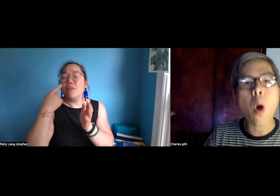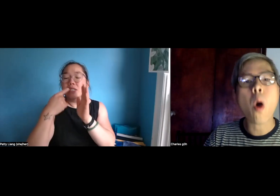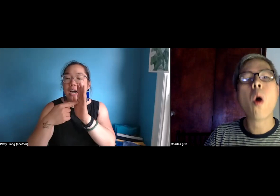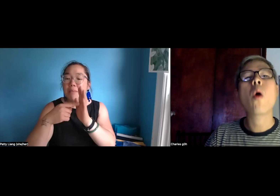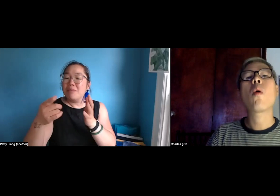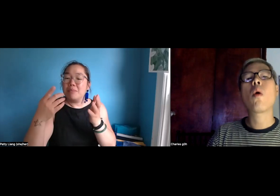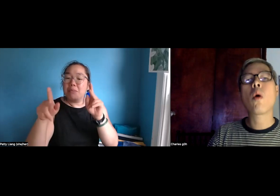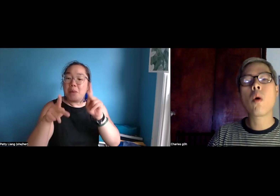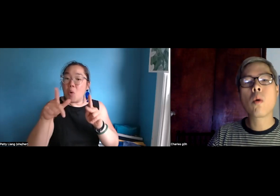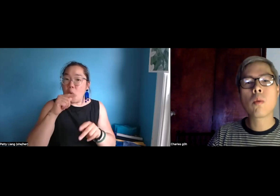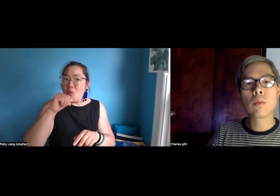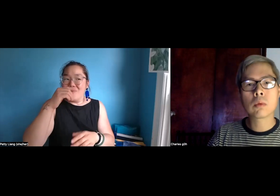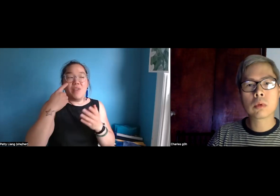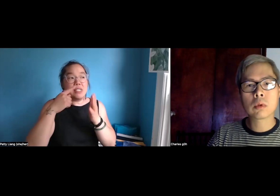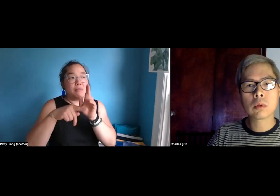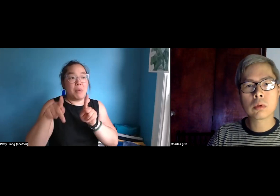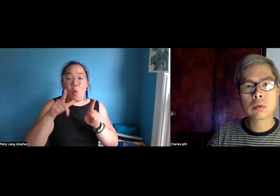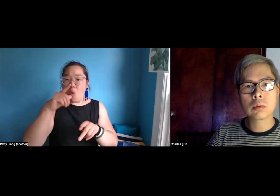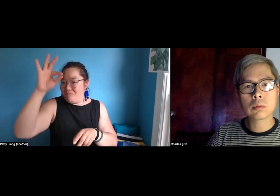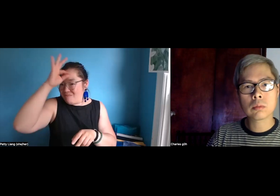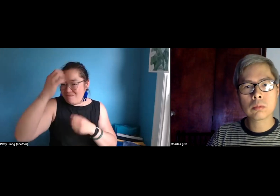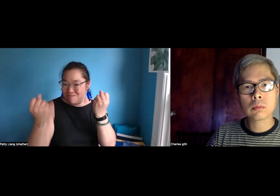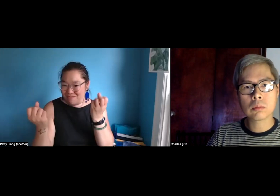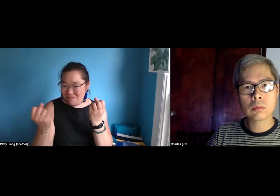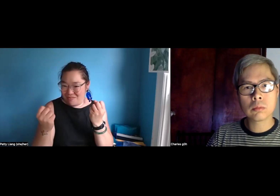So the transcript means what you're signing you translate into English,